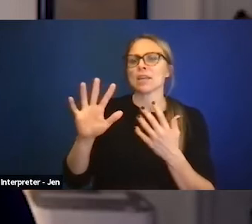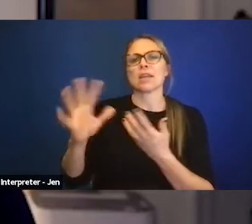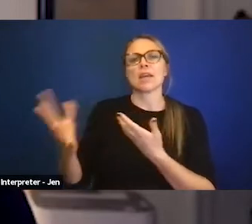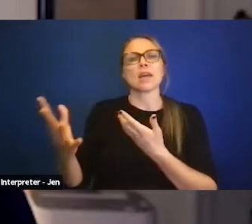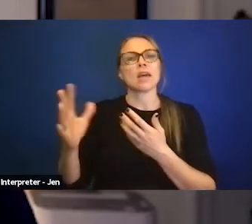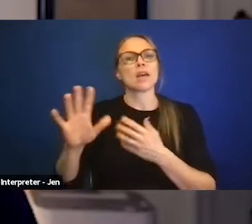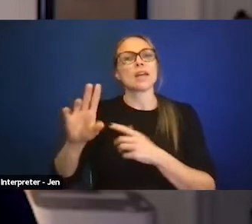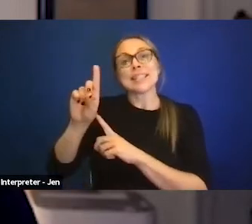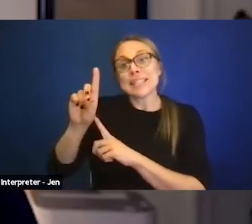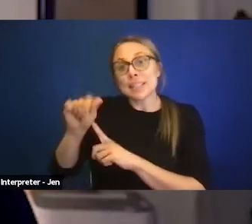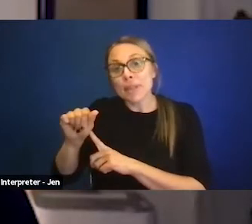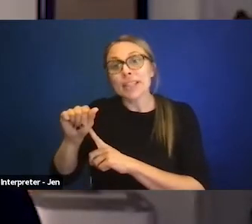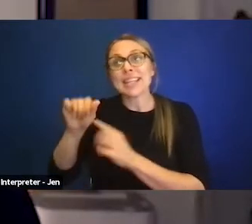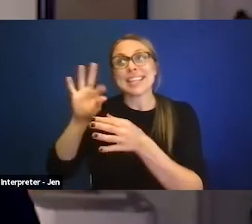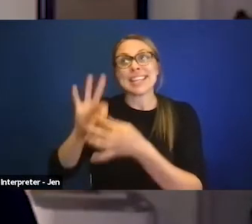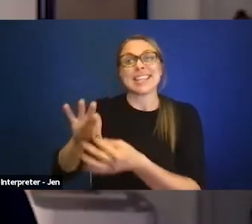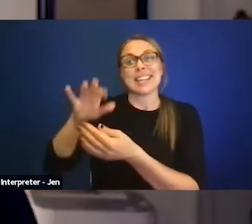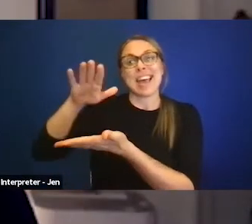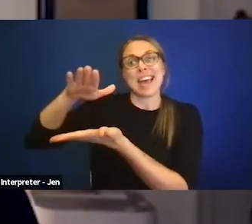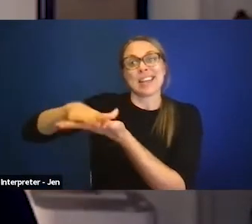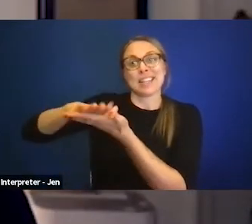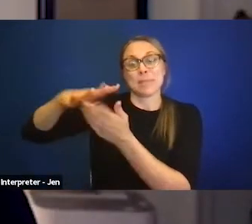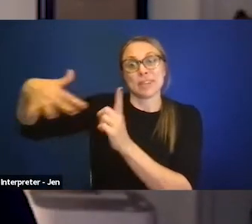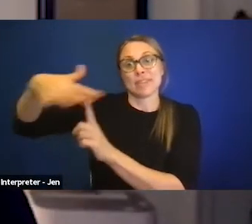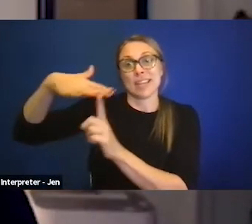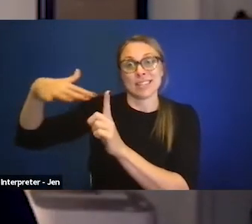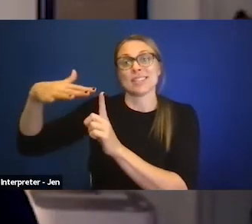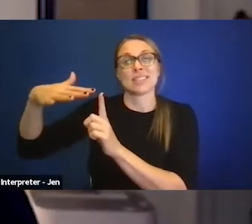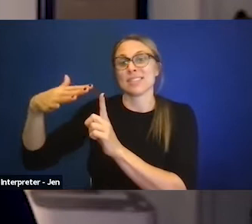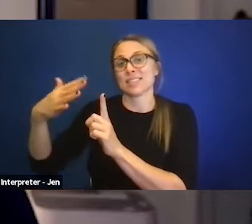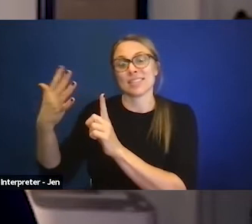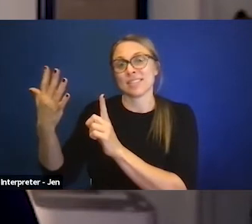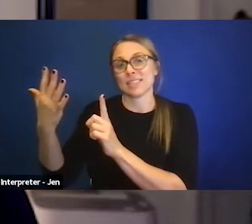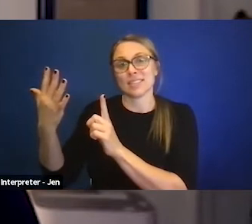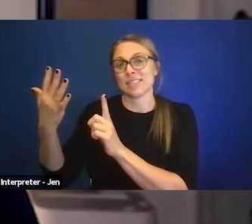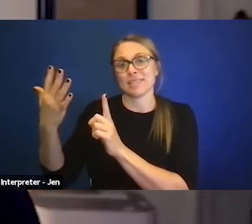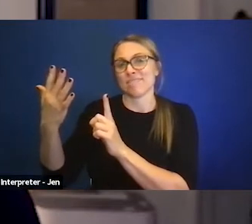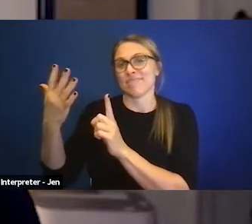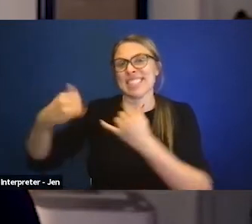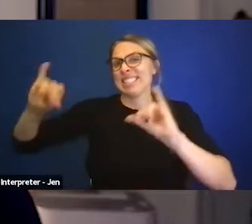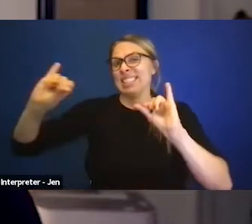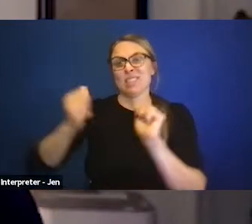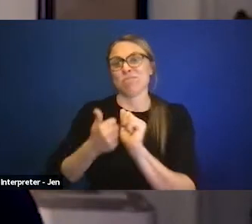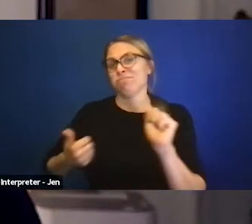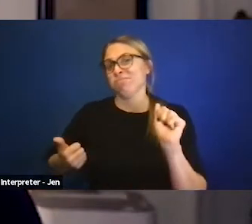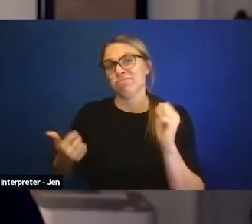in academic related areas is still far, far too behind. And you know,